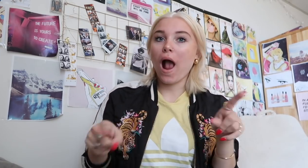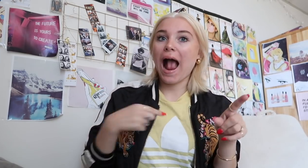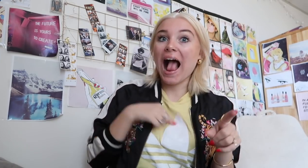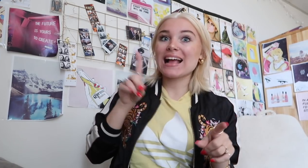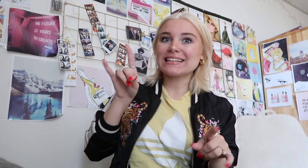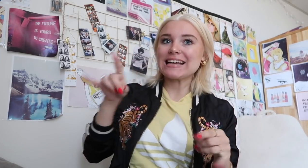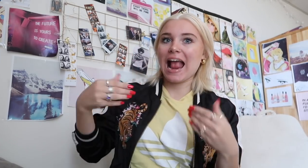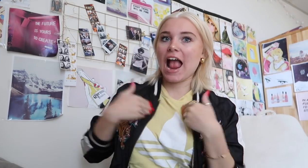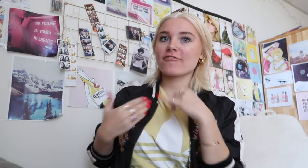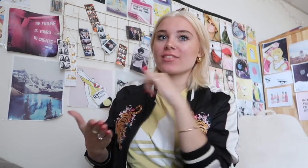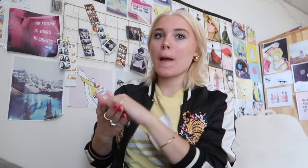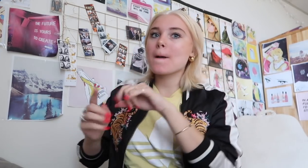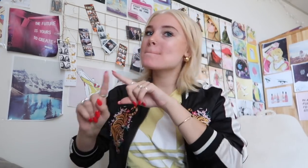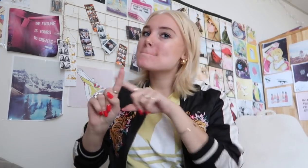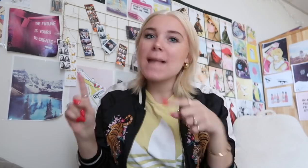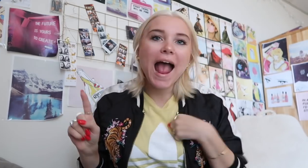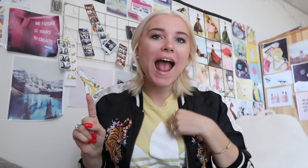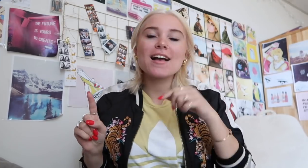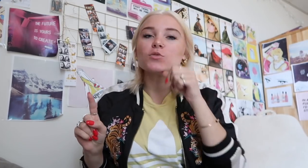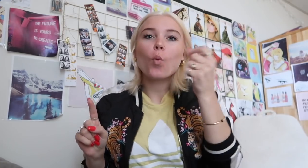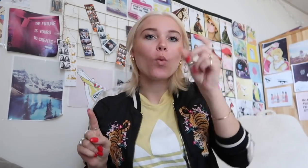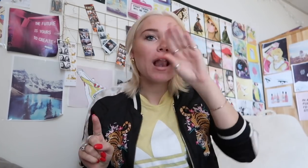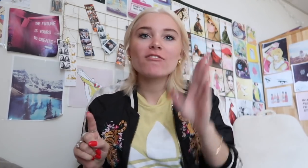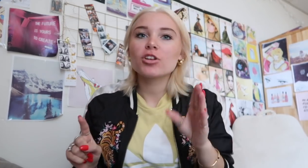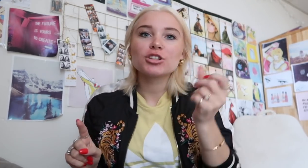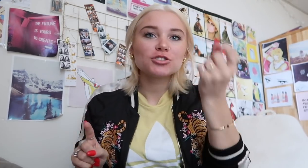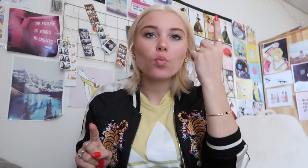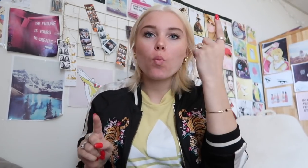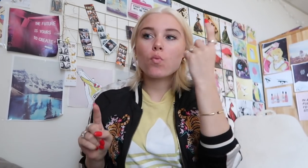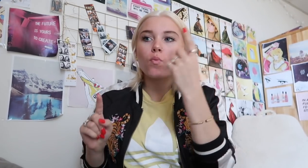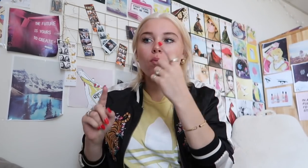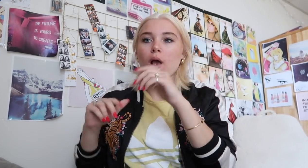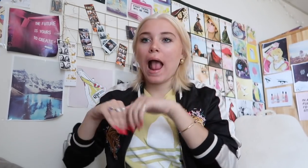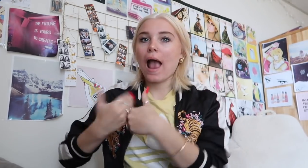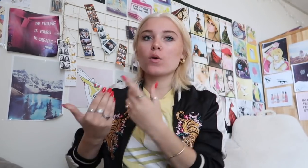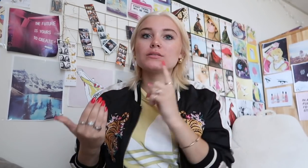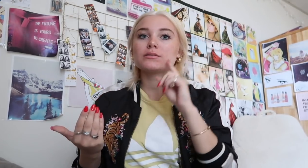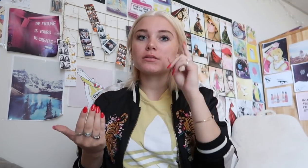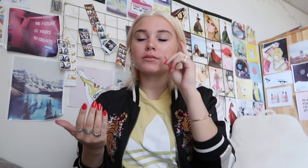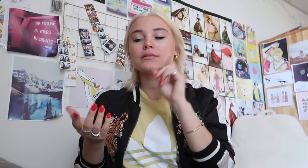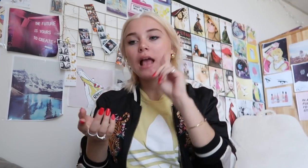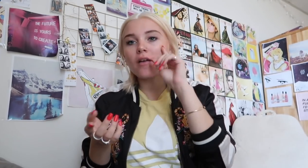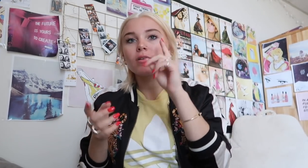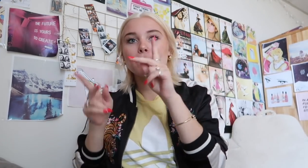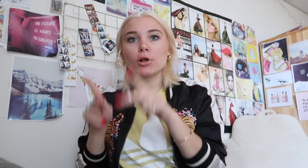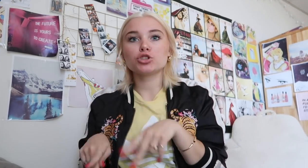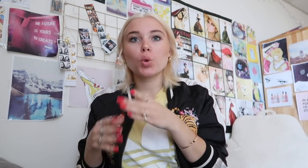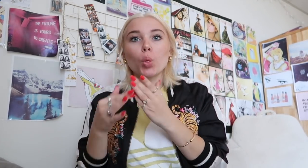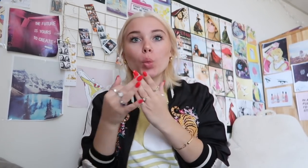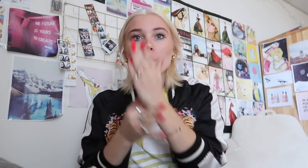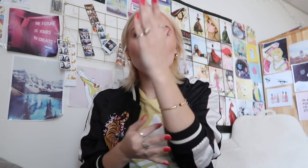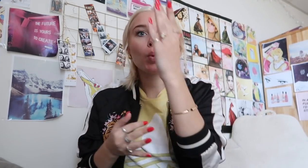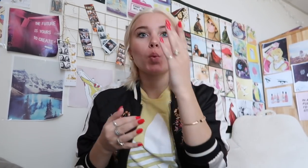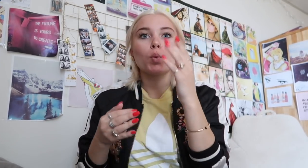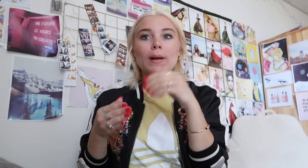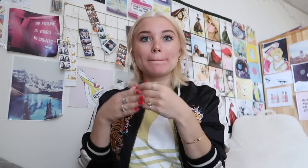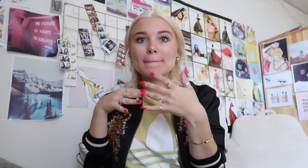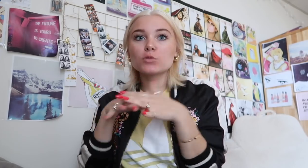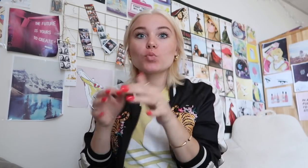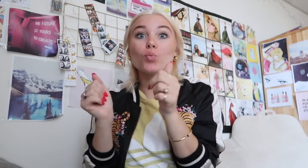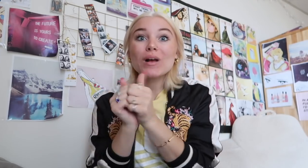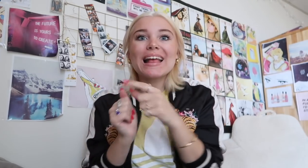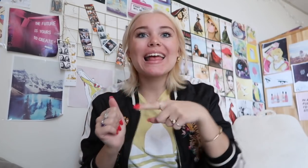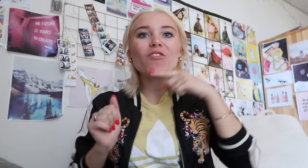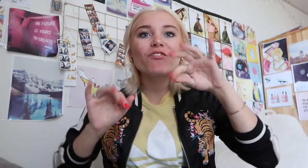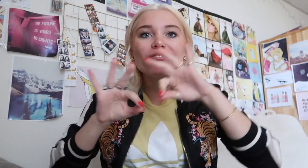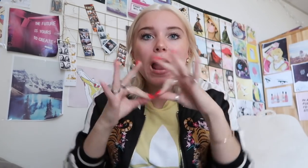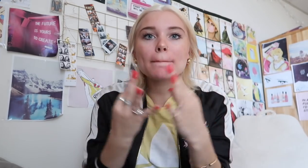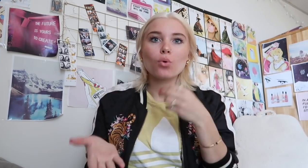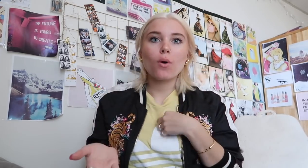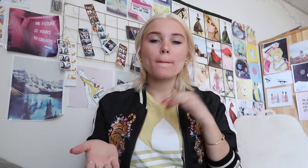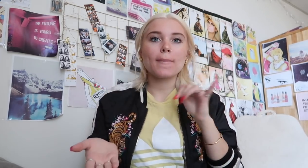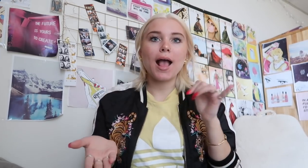and for other group, I would never understand what it is like to be only deaf member in hearing family and went through in mainstream school as only a deaf person